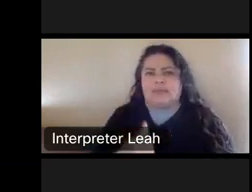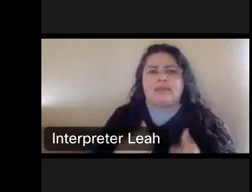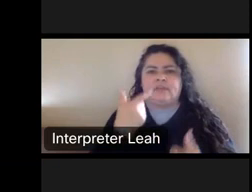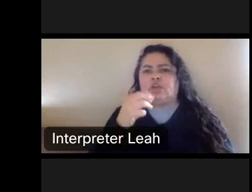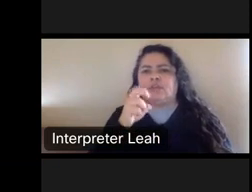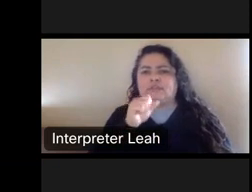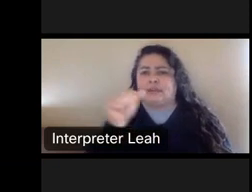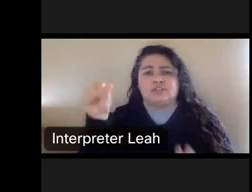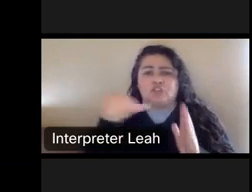It does not fall under.